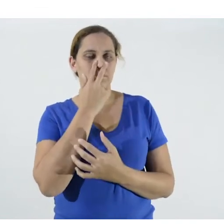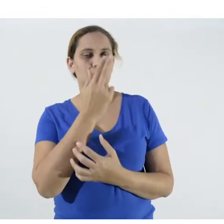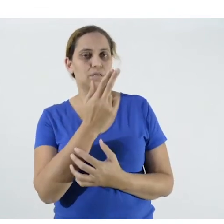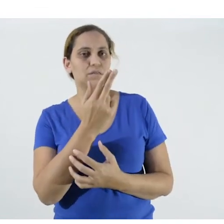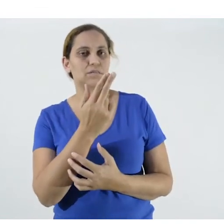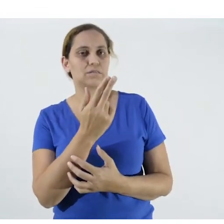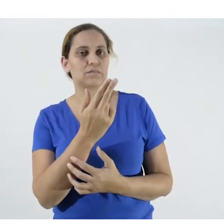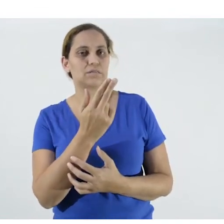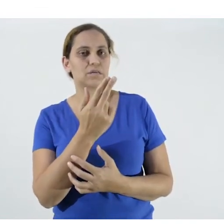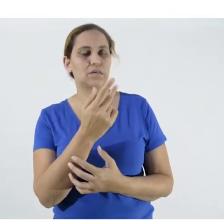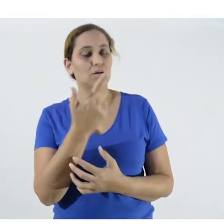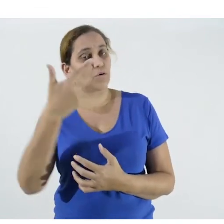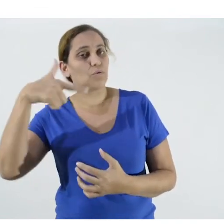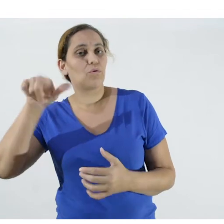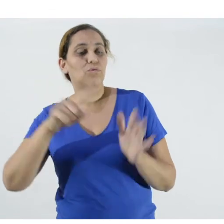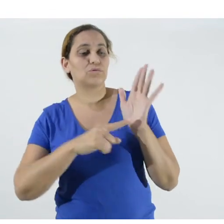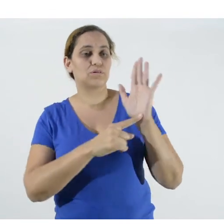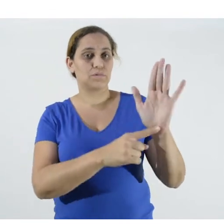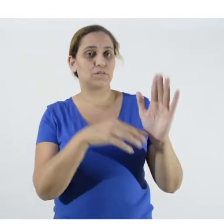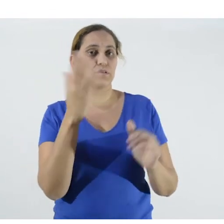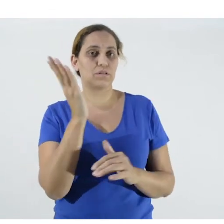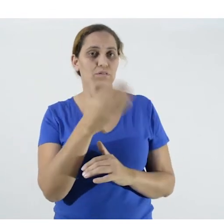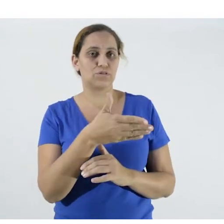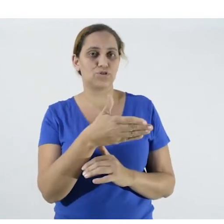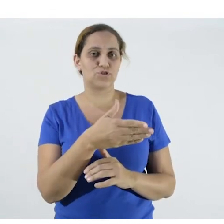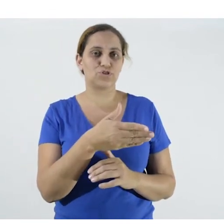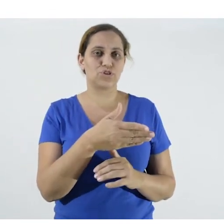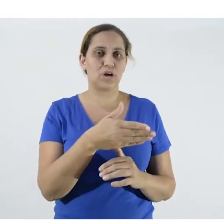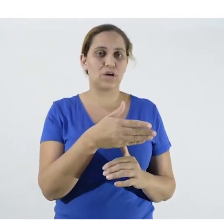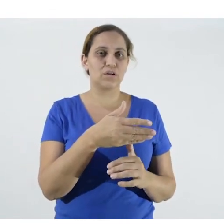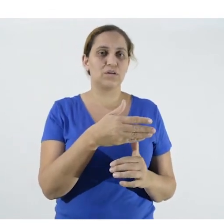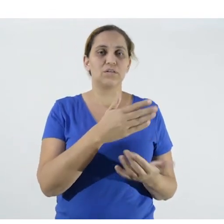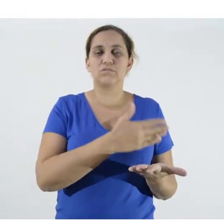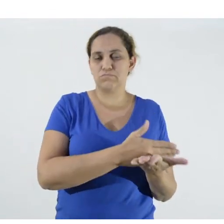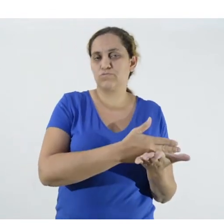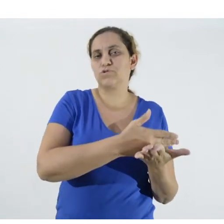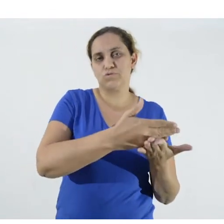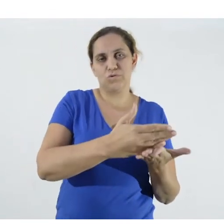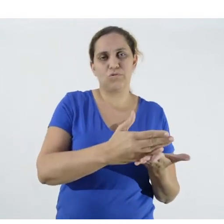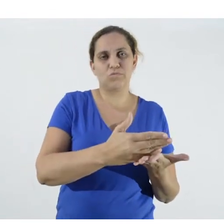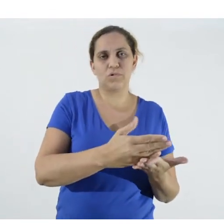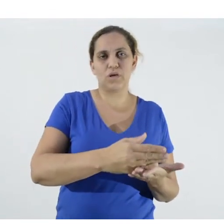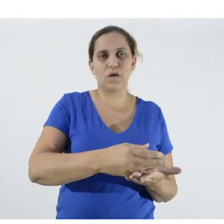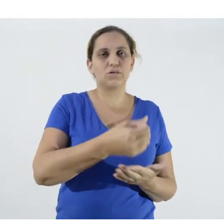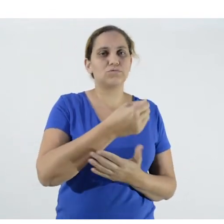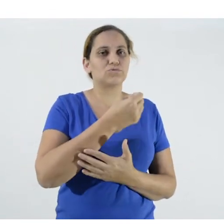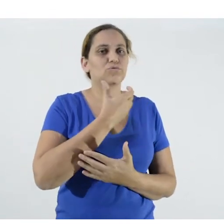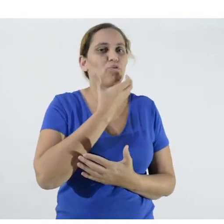developed for the pig farmer, where there is a small introduction to the voice message